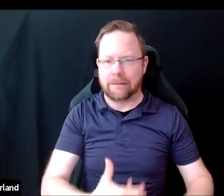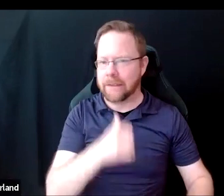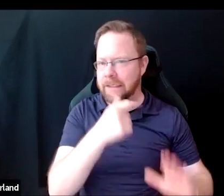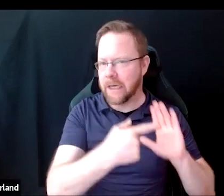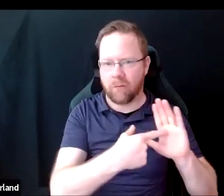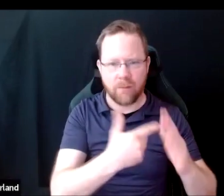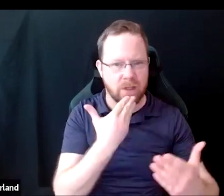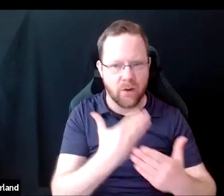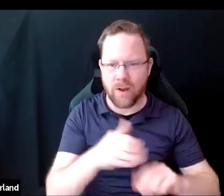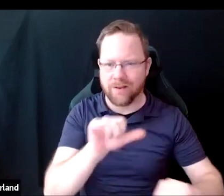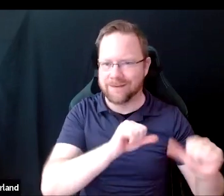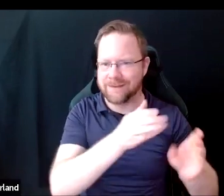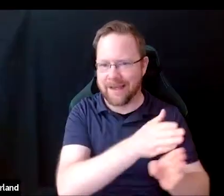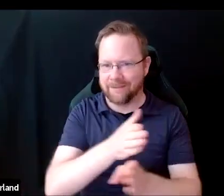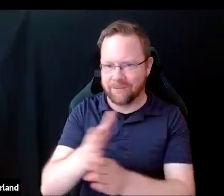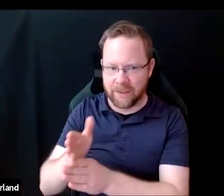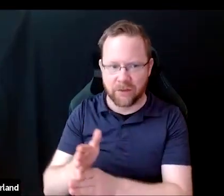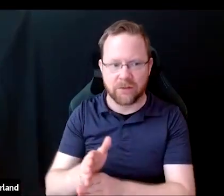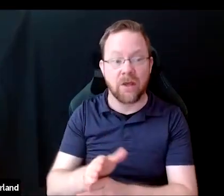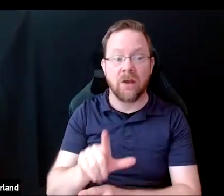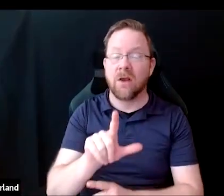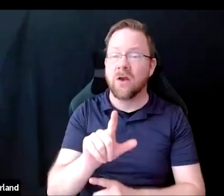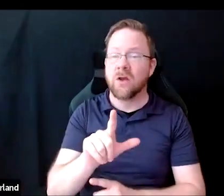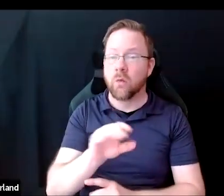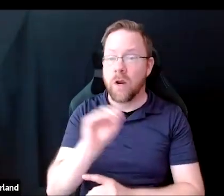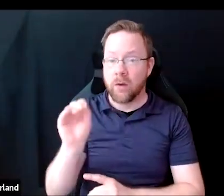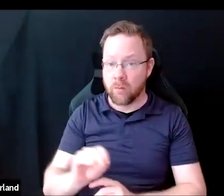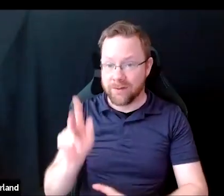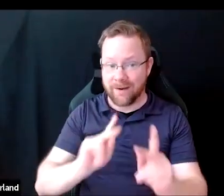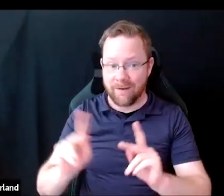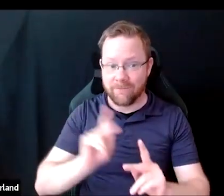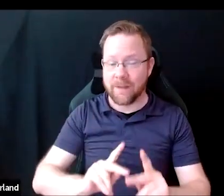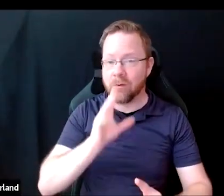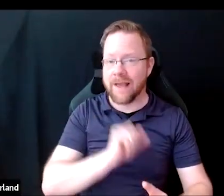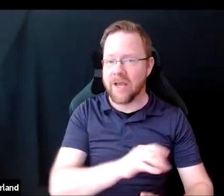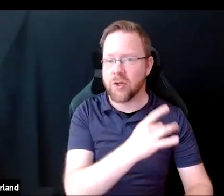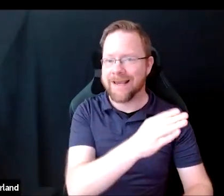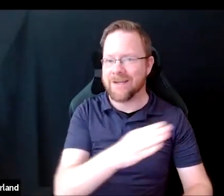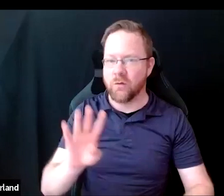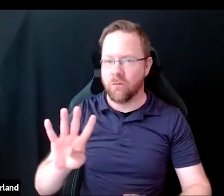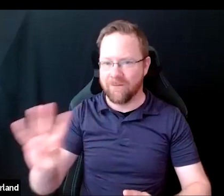We see that about 21% of Americans aged 18 to 44 have disabilities.